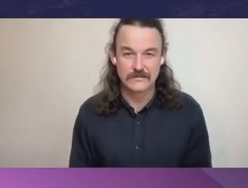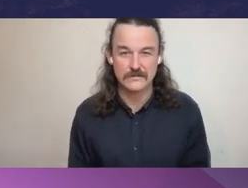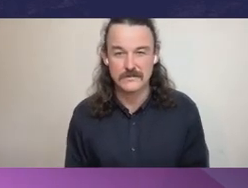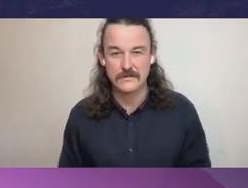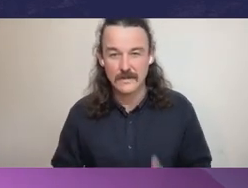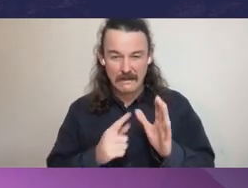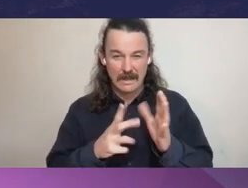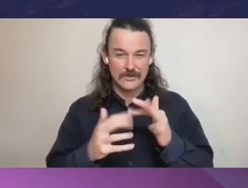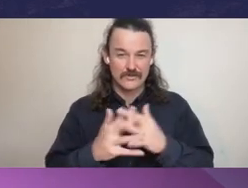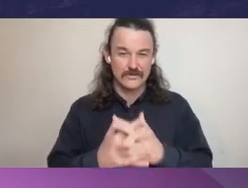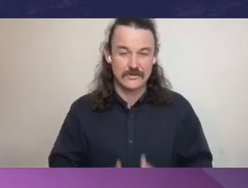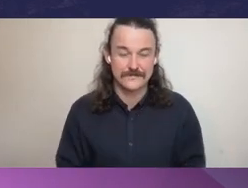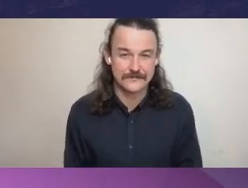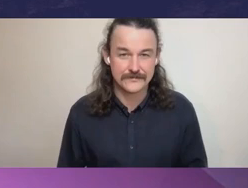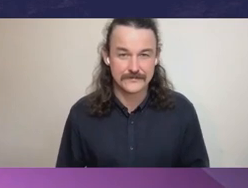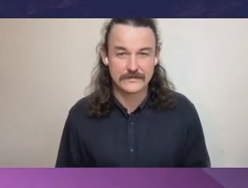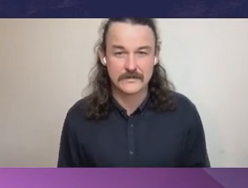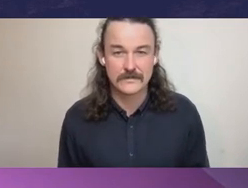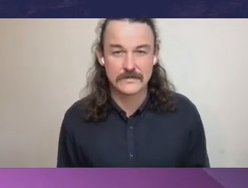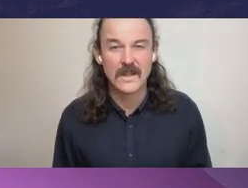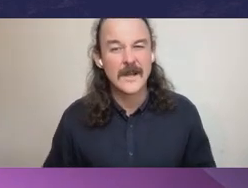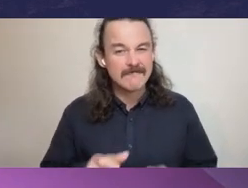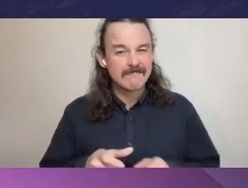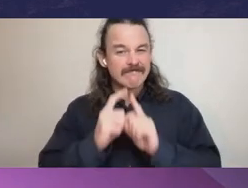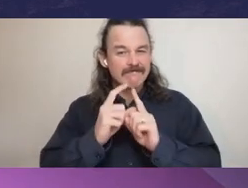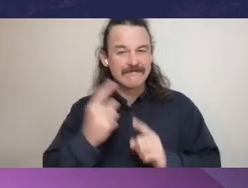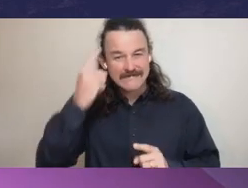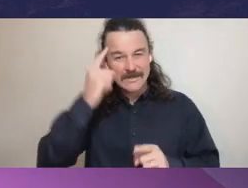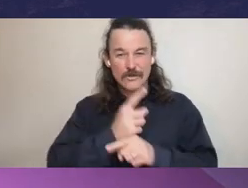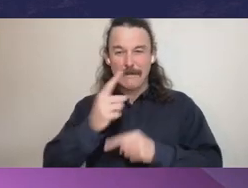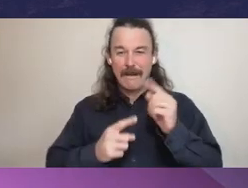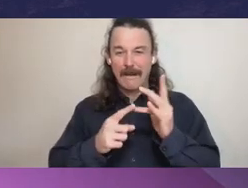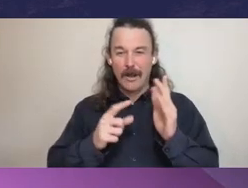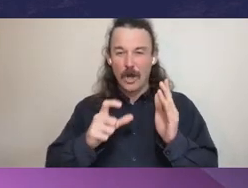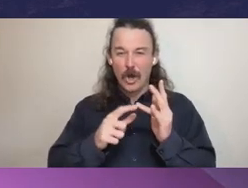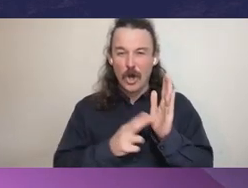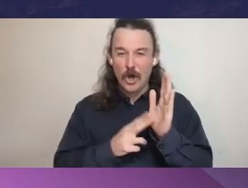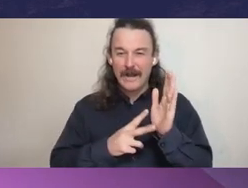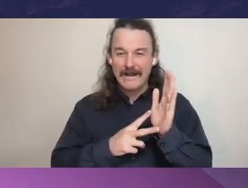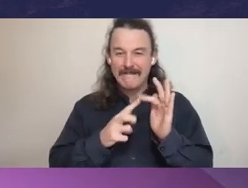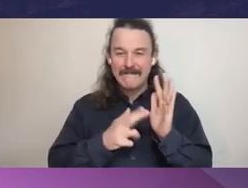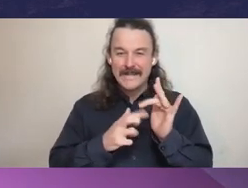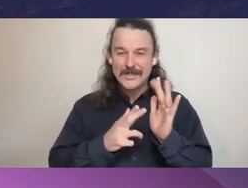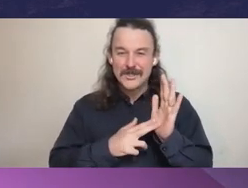I'm talking about the Westminster Conventions and how they're applied and interpreted in the contemporary context.